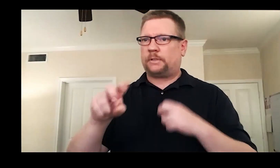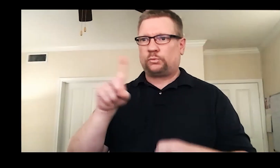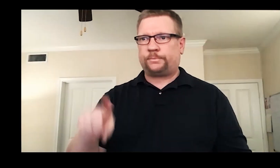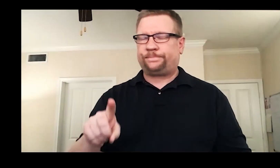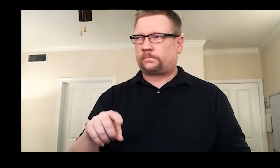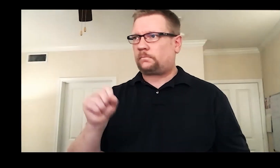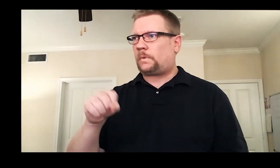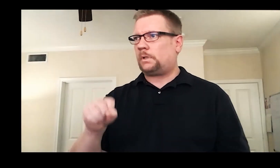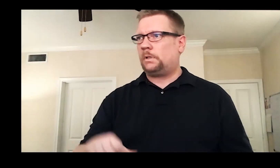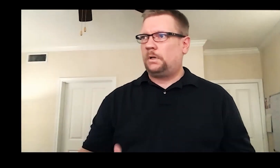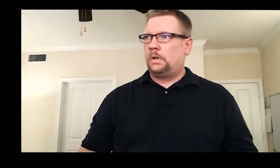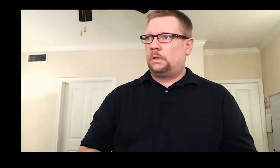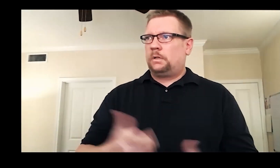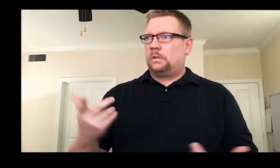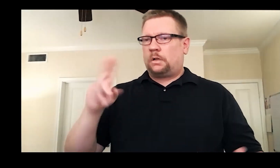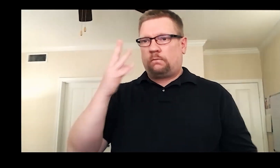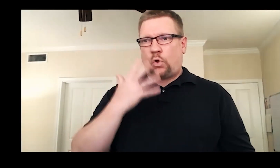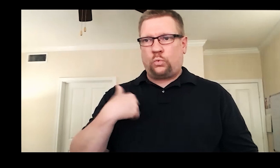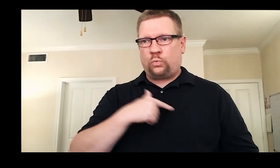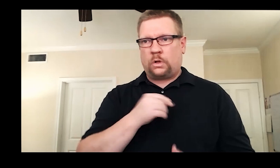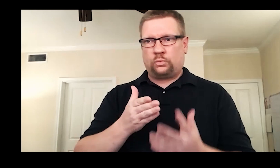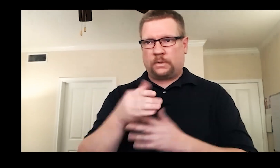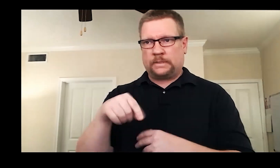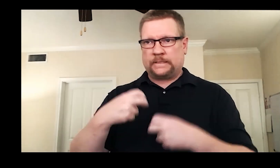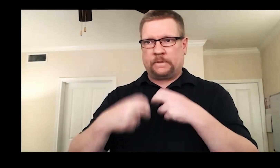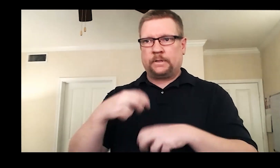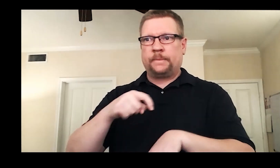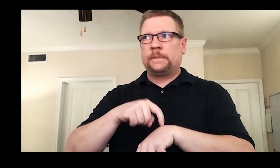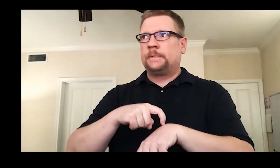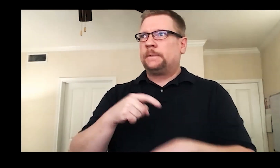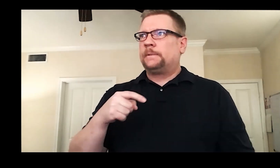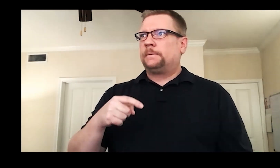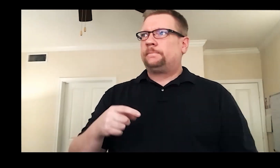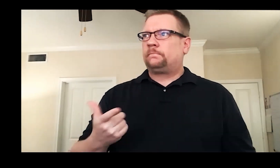That’s a tough question. It’s unfortunate we have to navigate this difficult time,